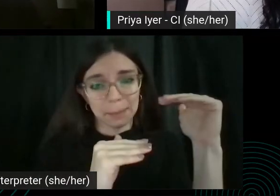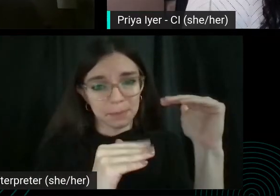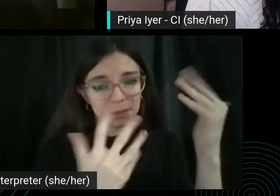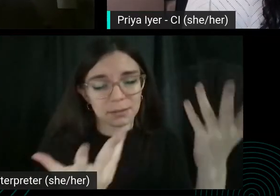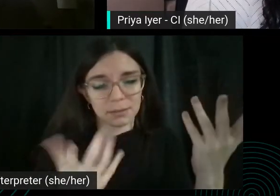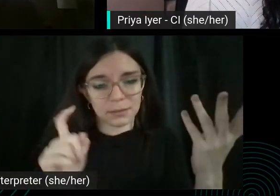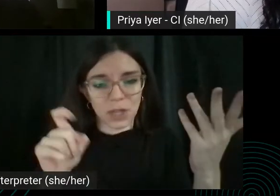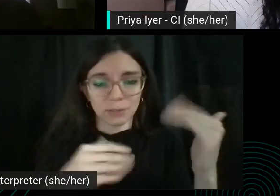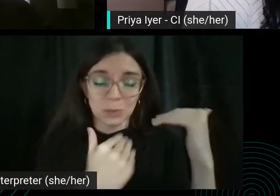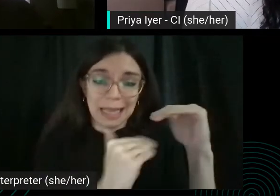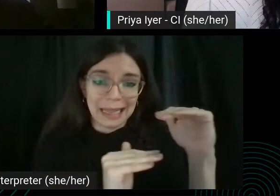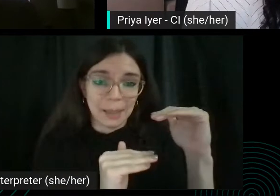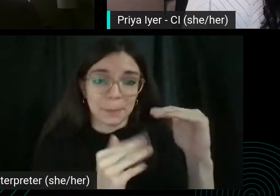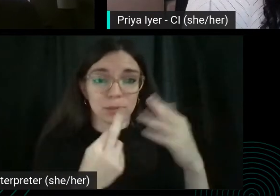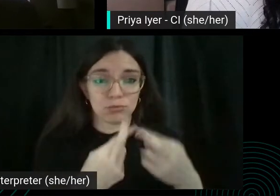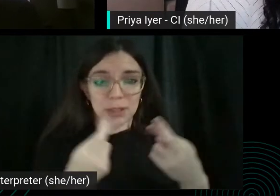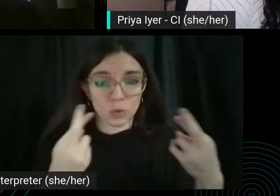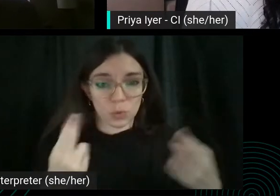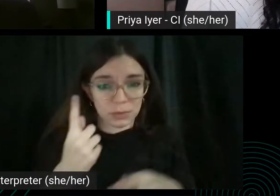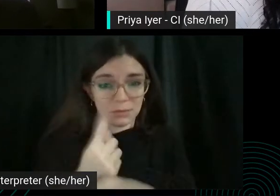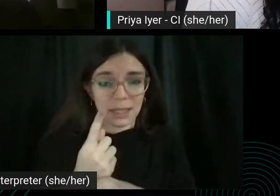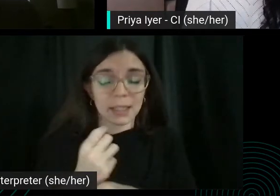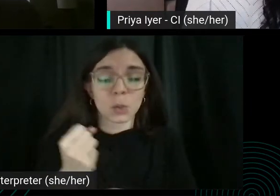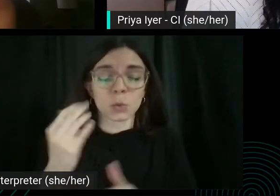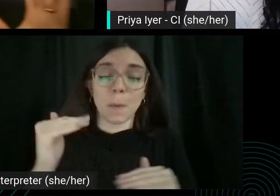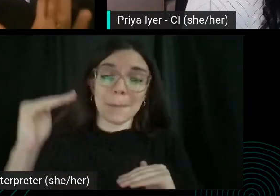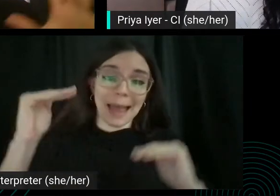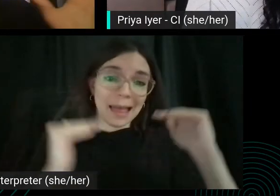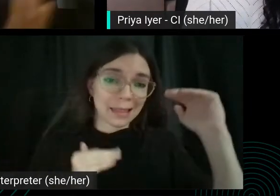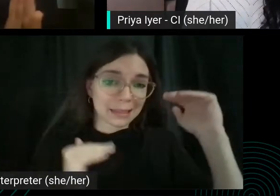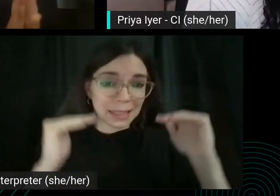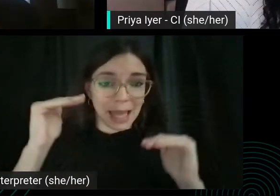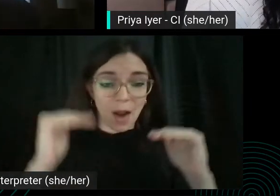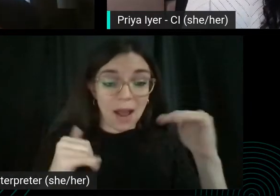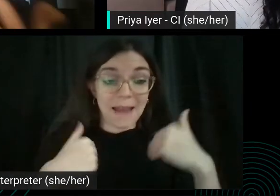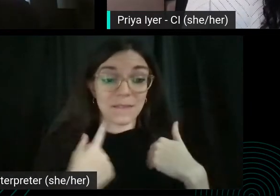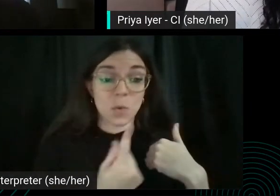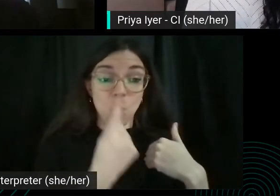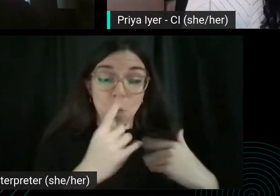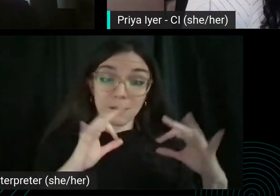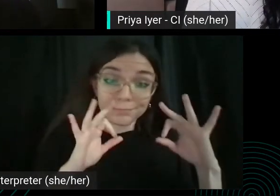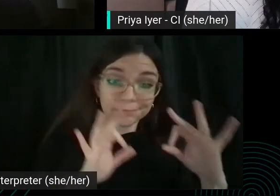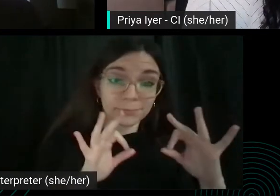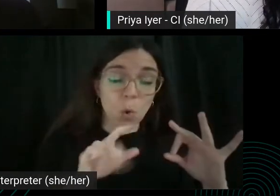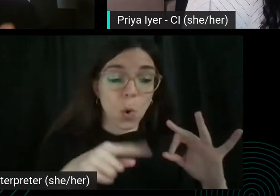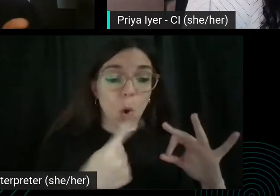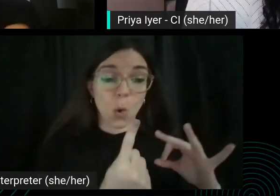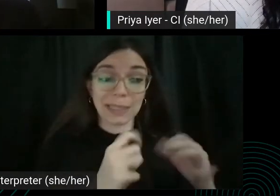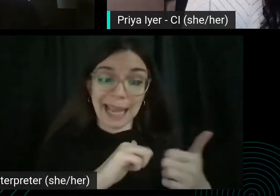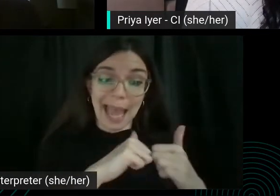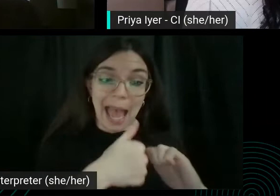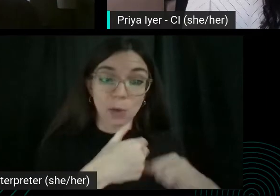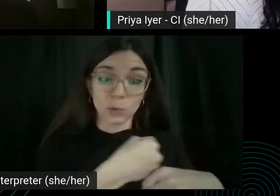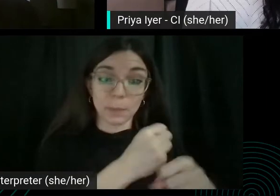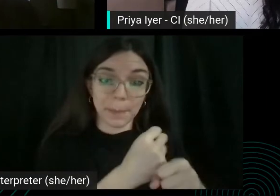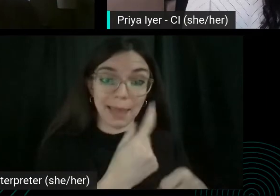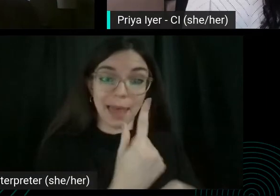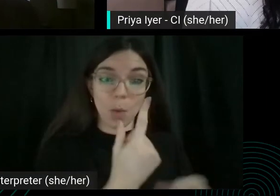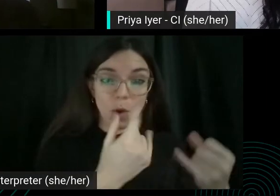We've all had limited resources. So balancing that to have one that's just on how to make garganelli and having all those different versions mentioned in is a good